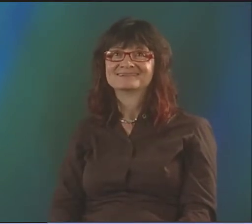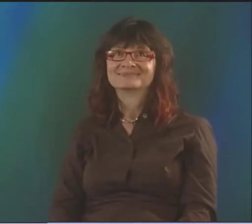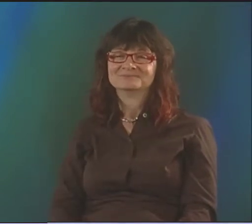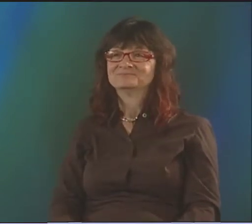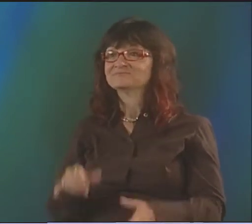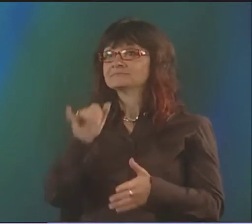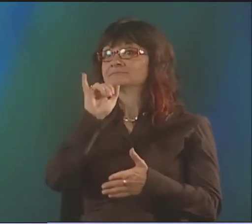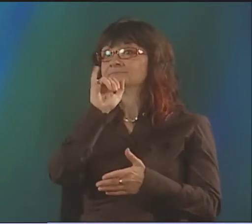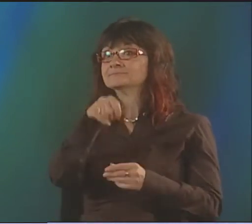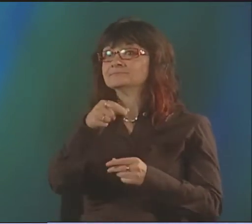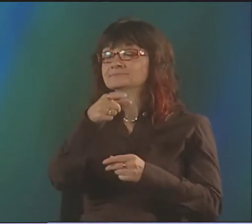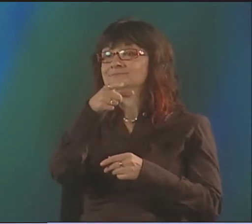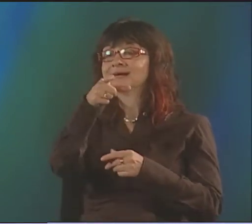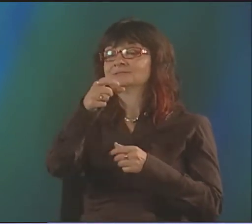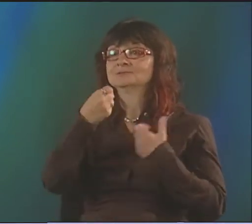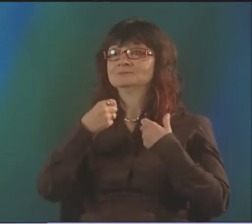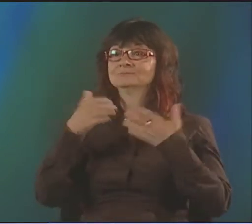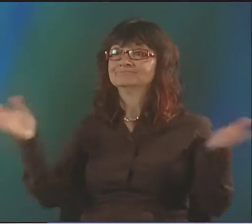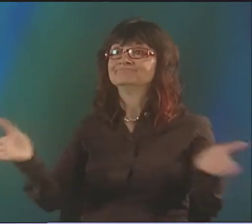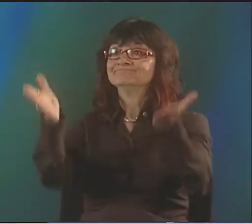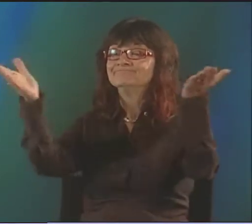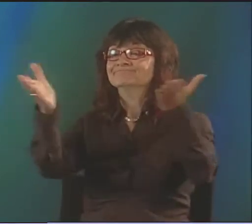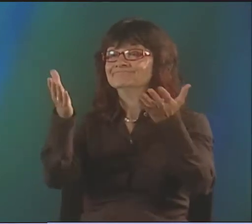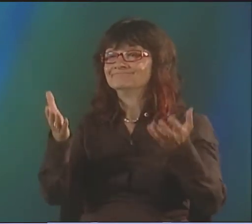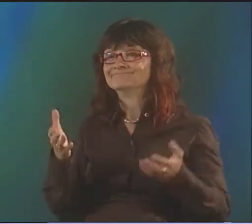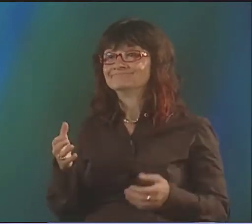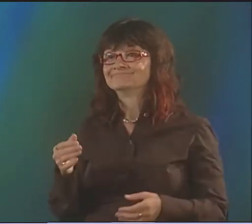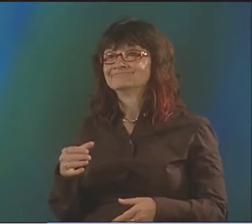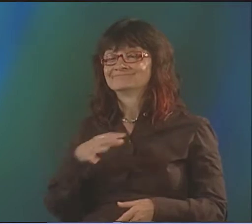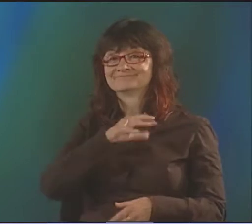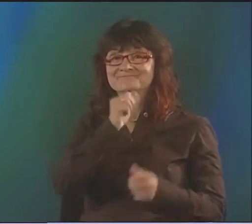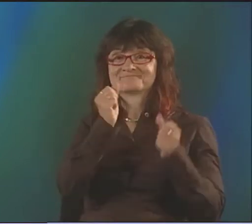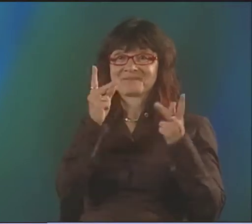RIGHT. "BIRDBRAIN!" I FORGOT ABOUT "BIRDBRAIN!"